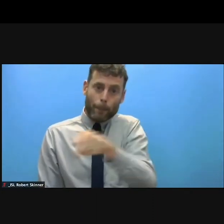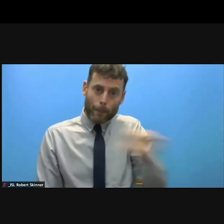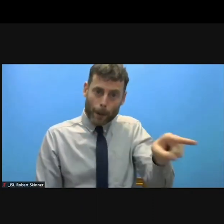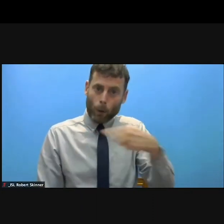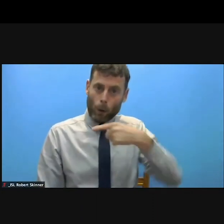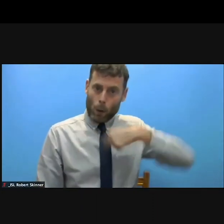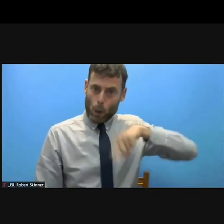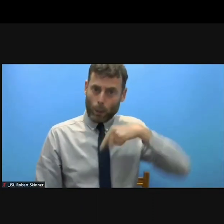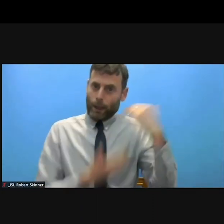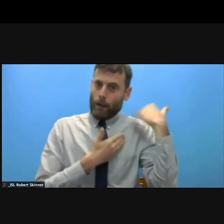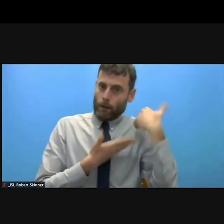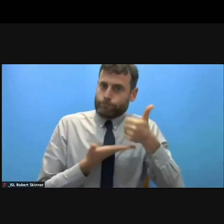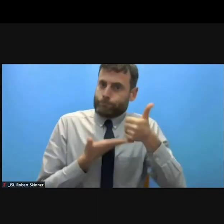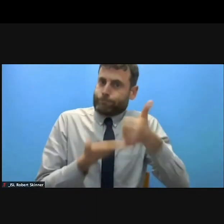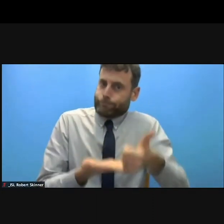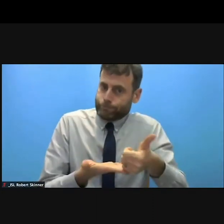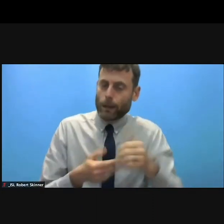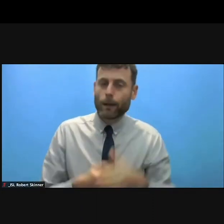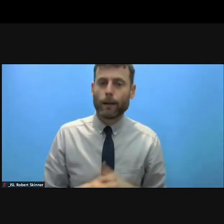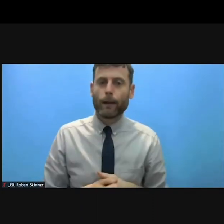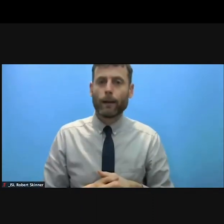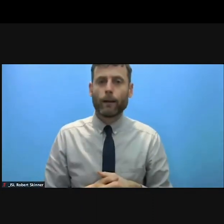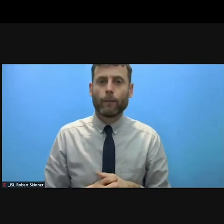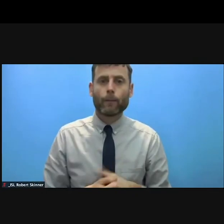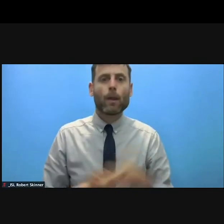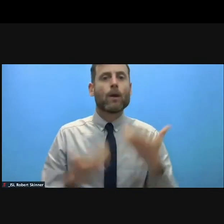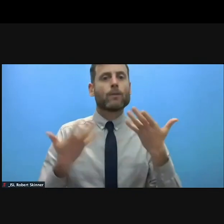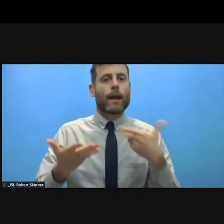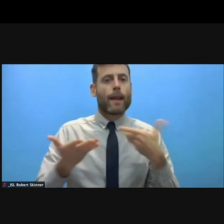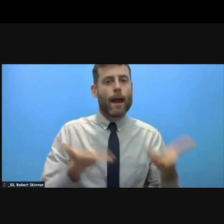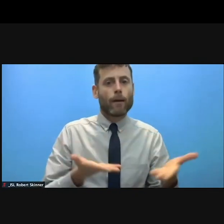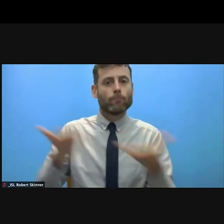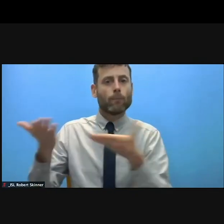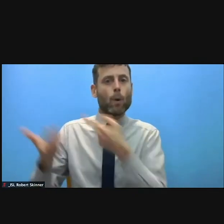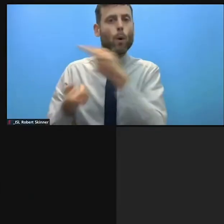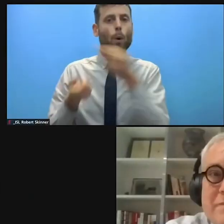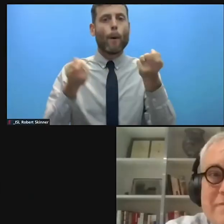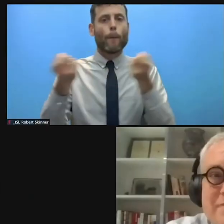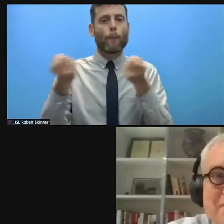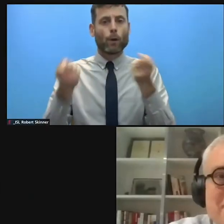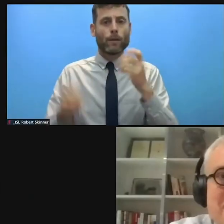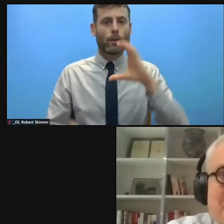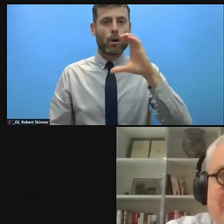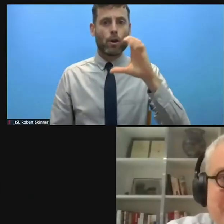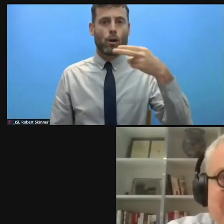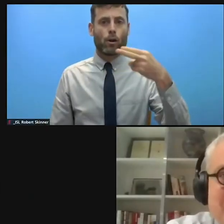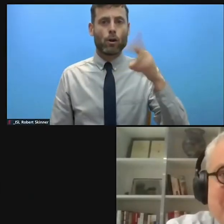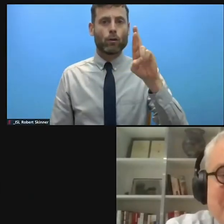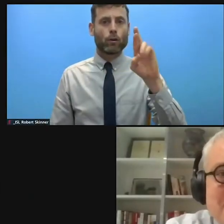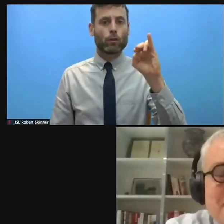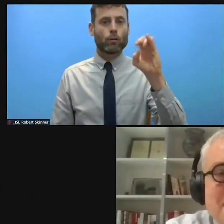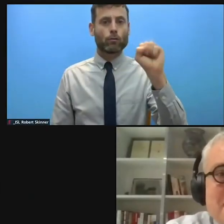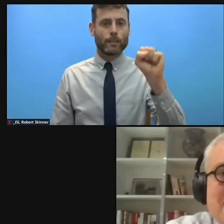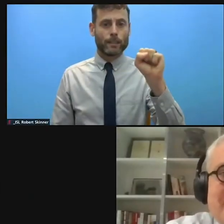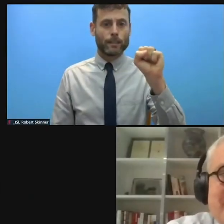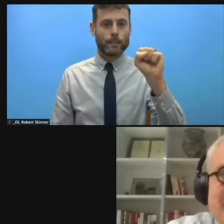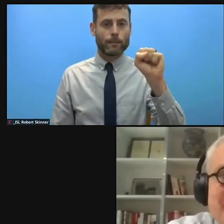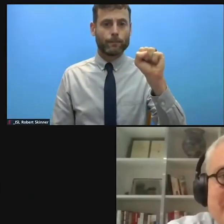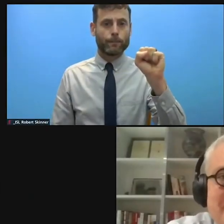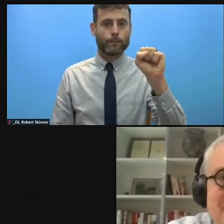In this regard, I would like to give to our moderator, to Chris Gunness, for bringing us or